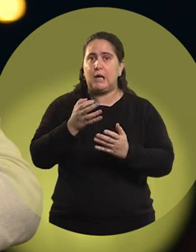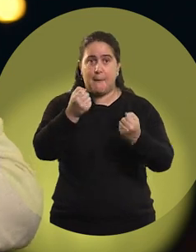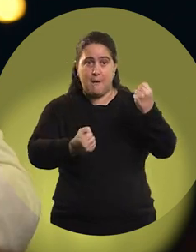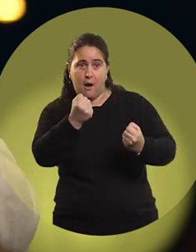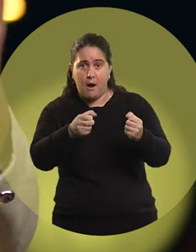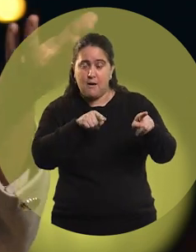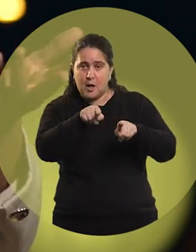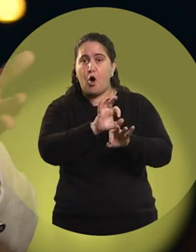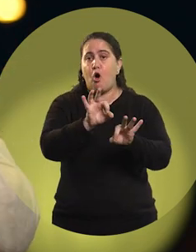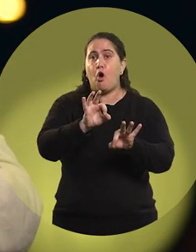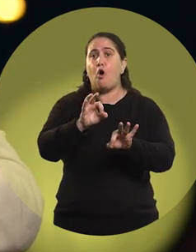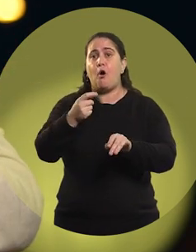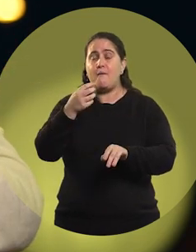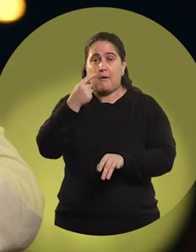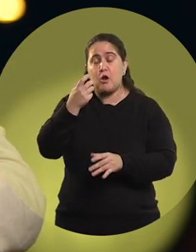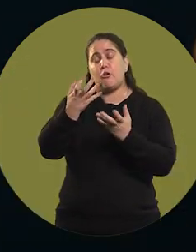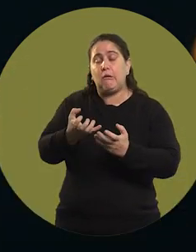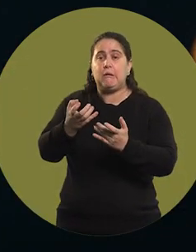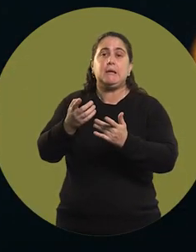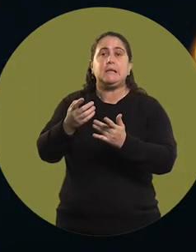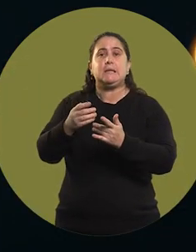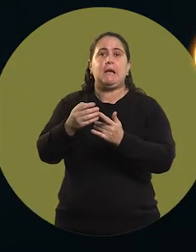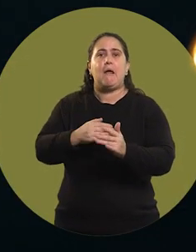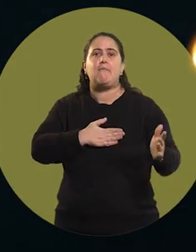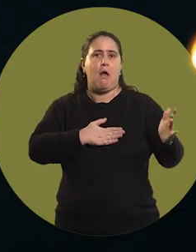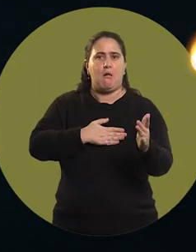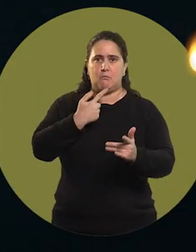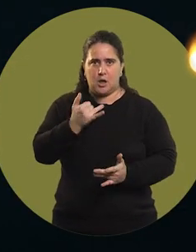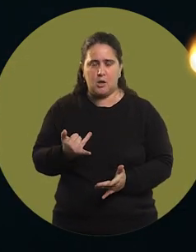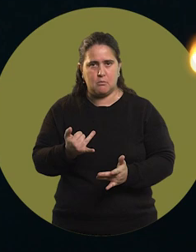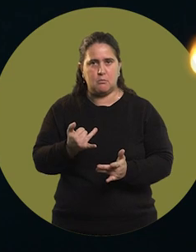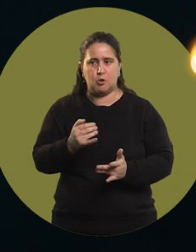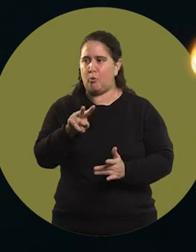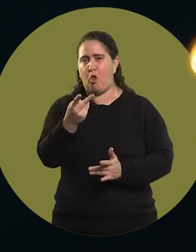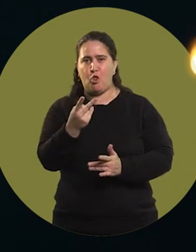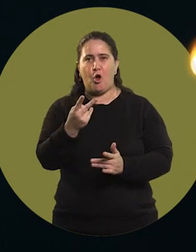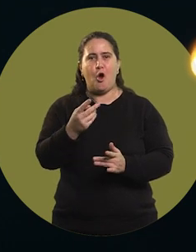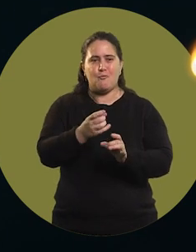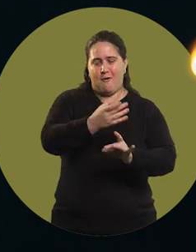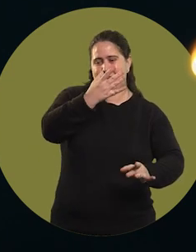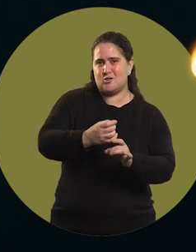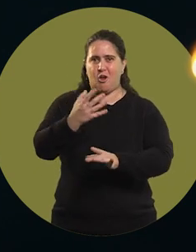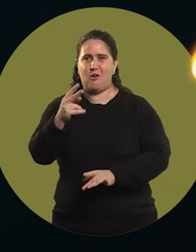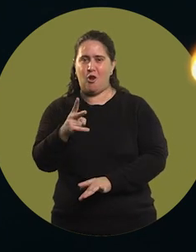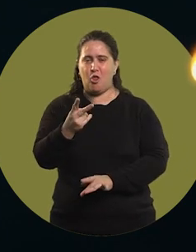and to a boy who wants to be a ballet dancer. I use these two professions,